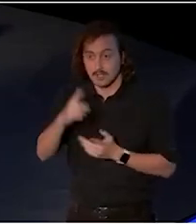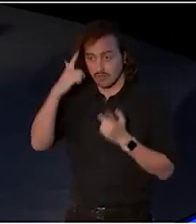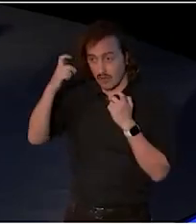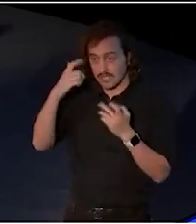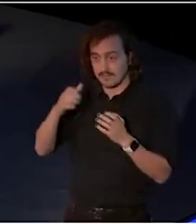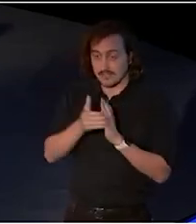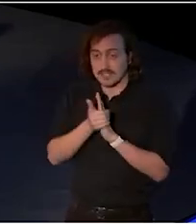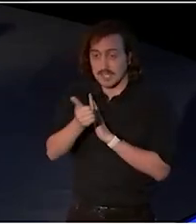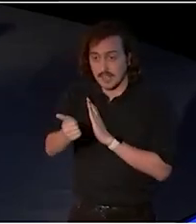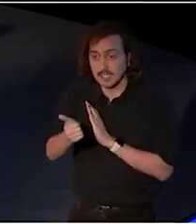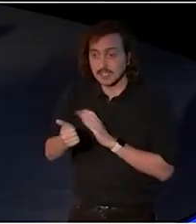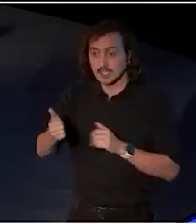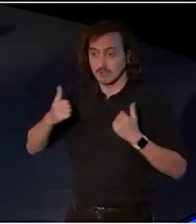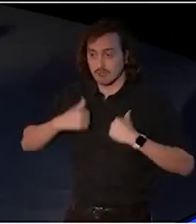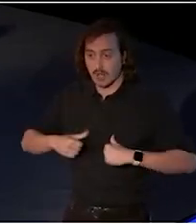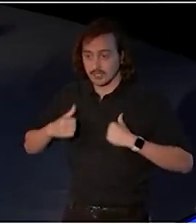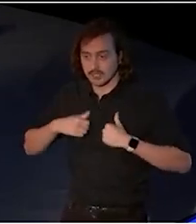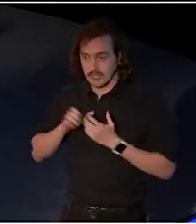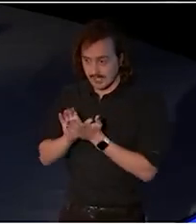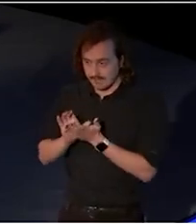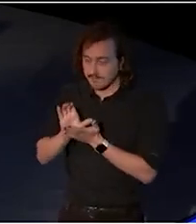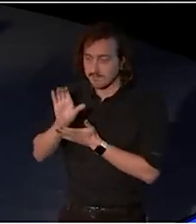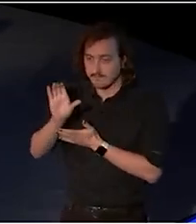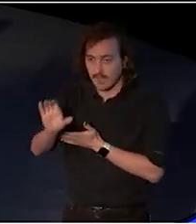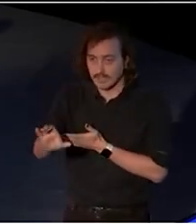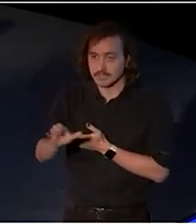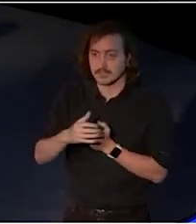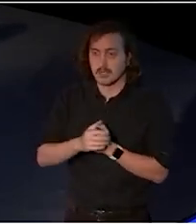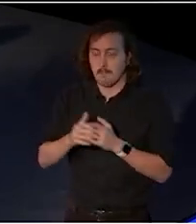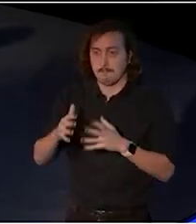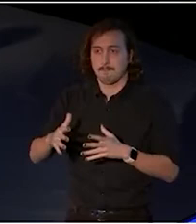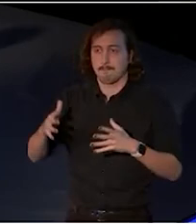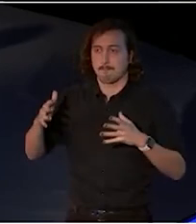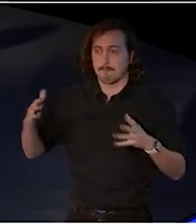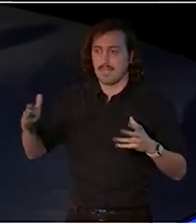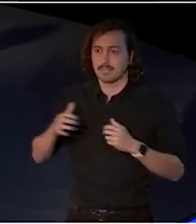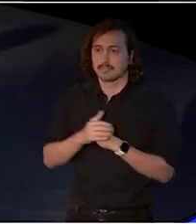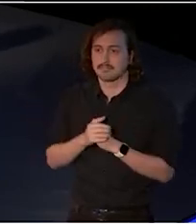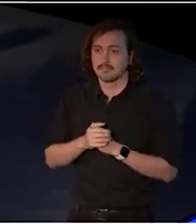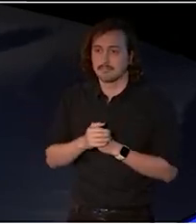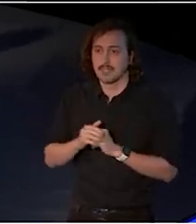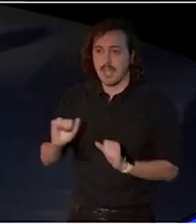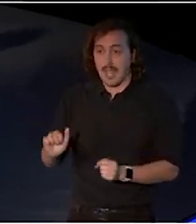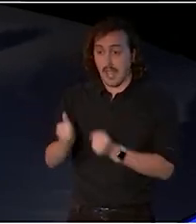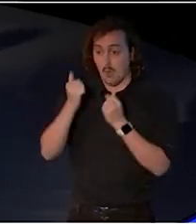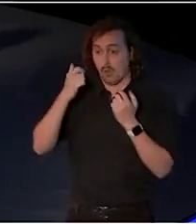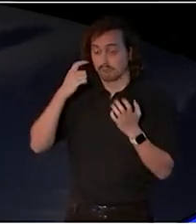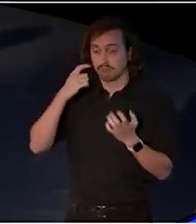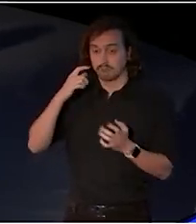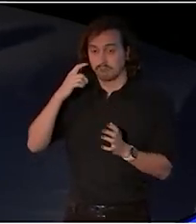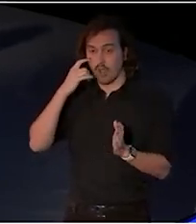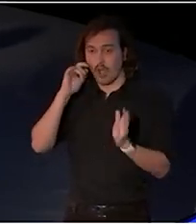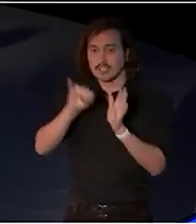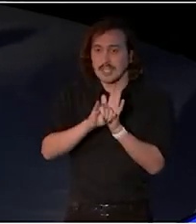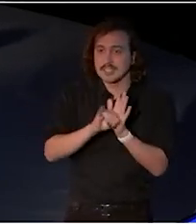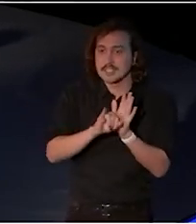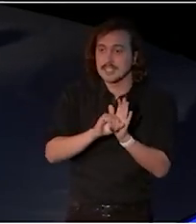you invest in something still bigger. You invest in our nation's identity, our prosperity, and our place in the world.